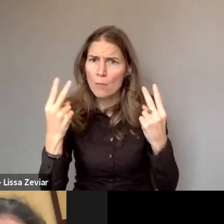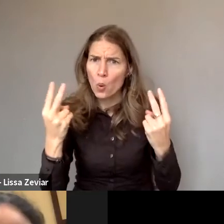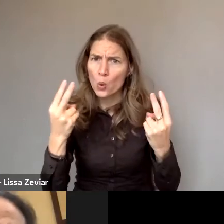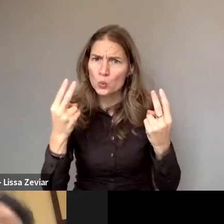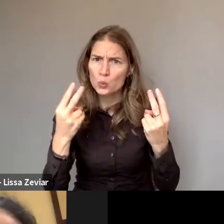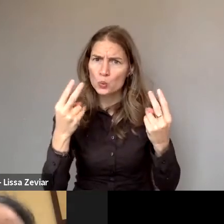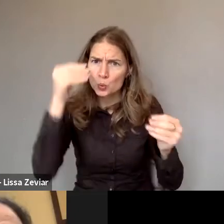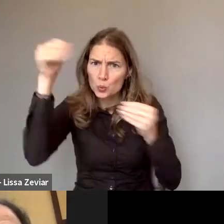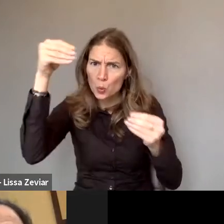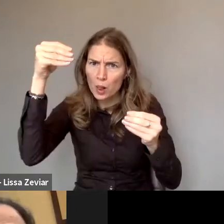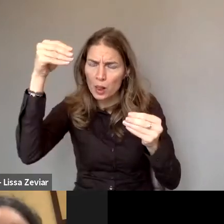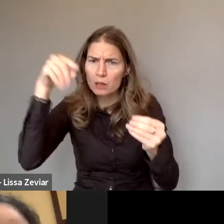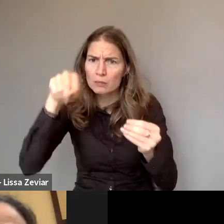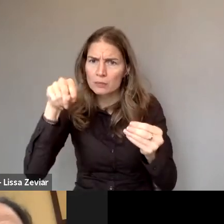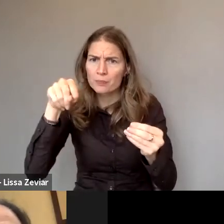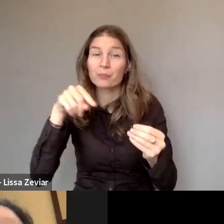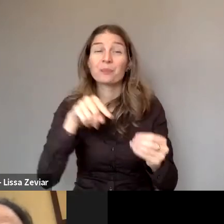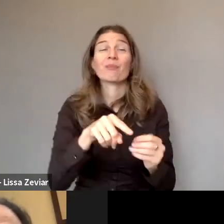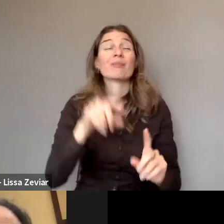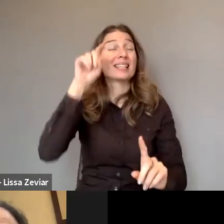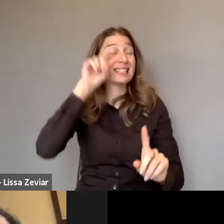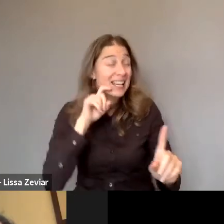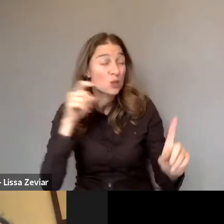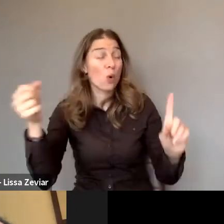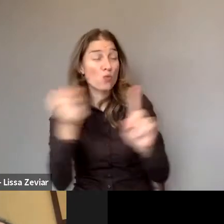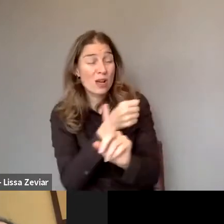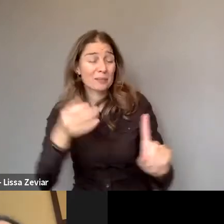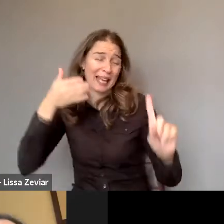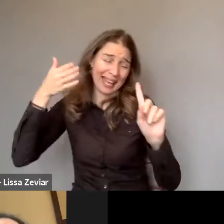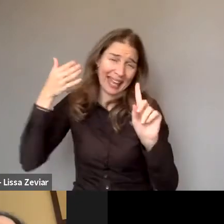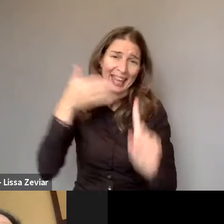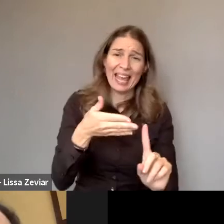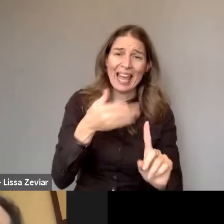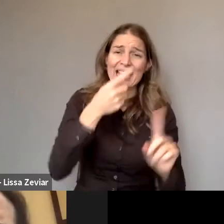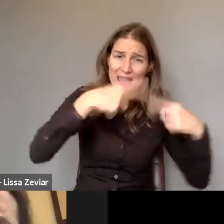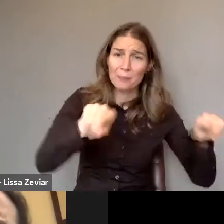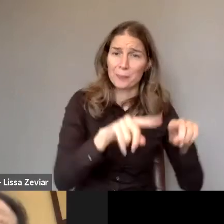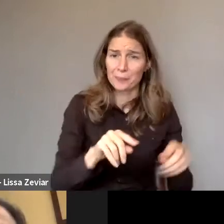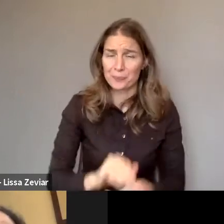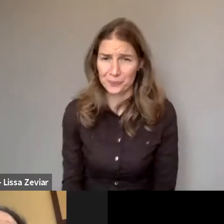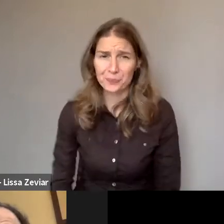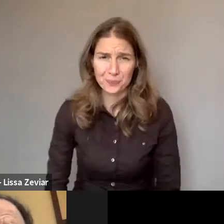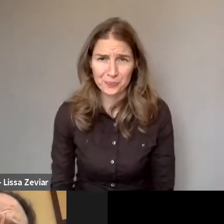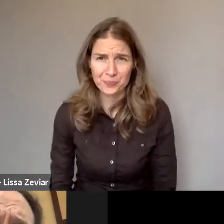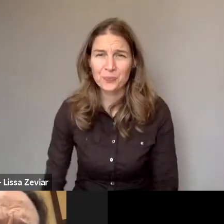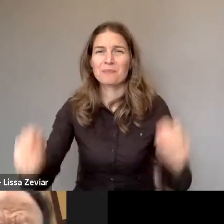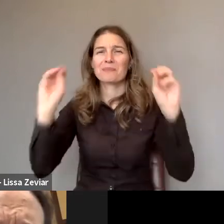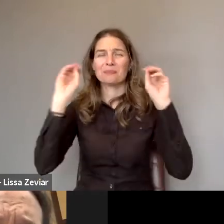Sexual harassment against women and girls with disabilities. So now we have a little time for participants,